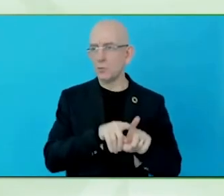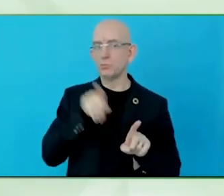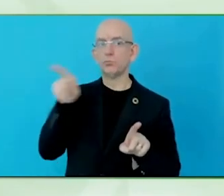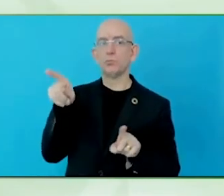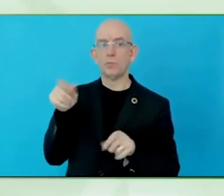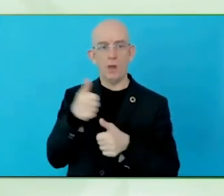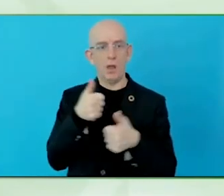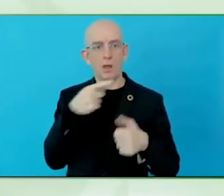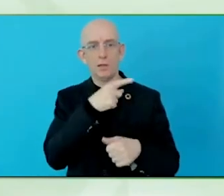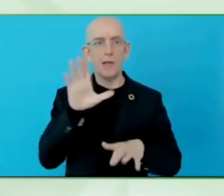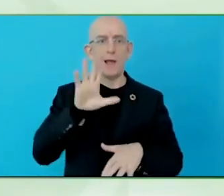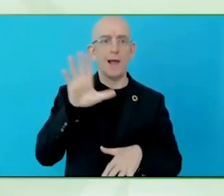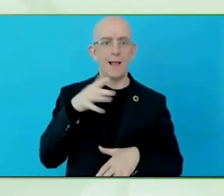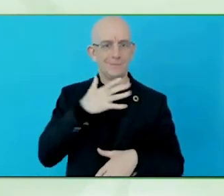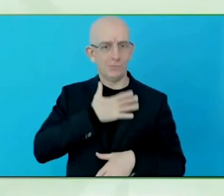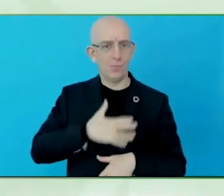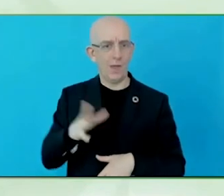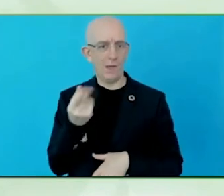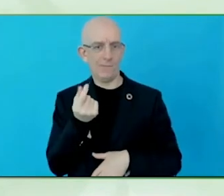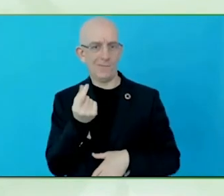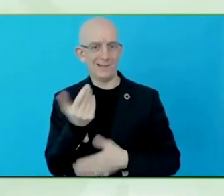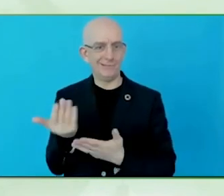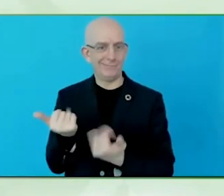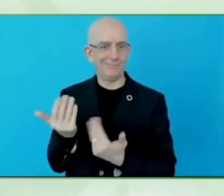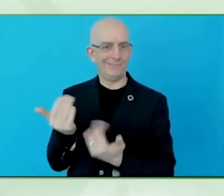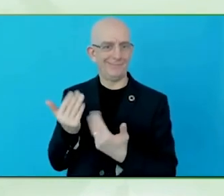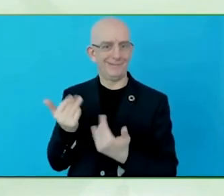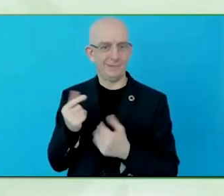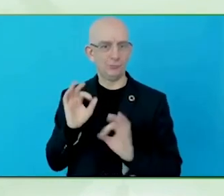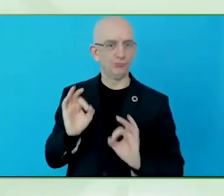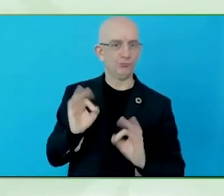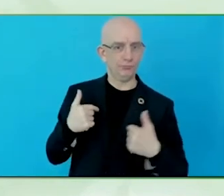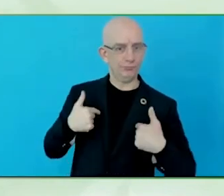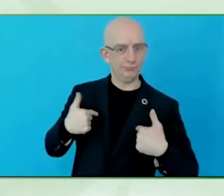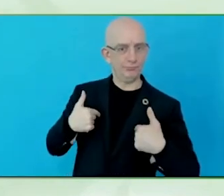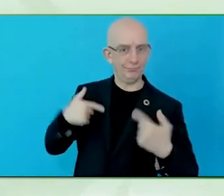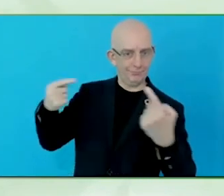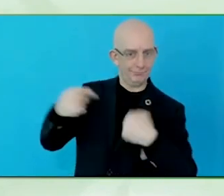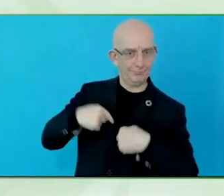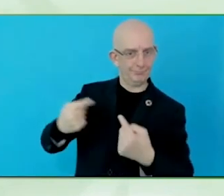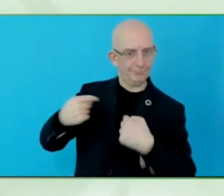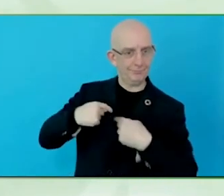That is my vision, and to make every travel company or company